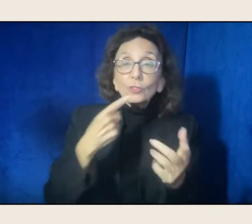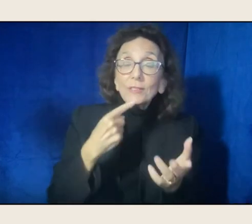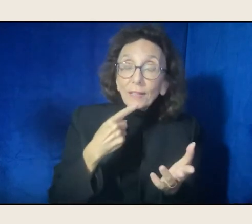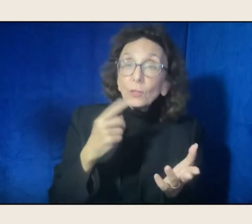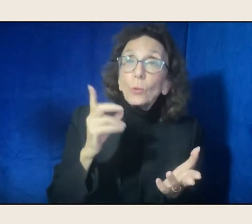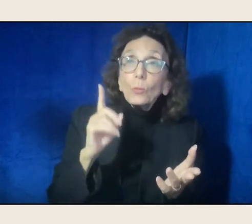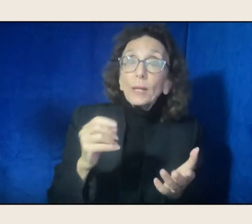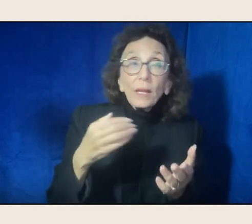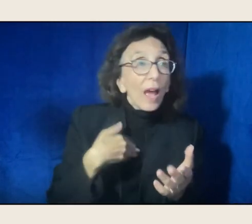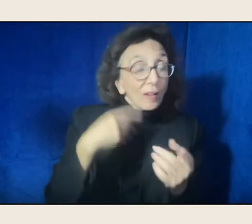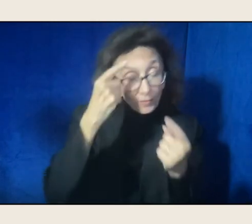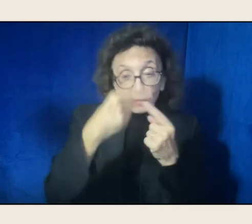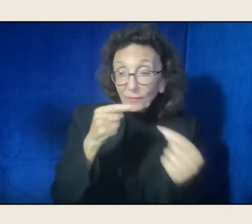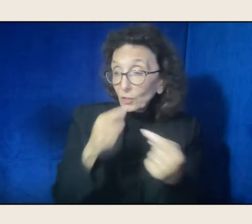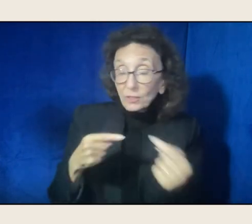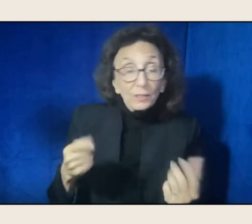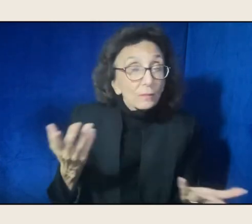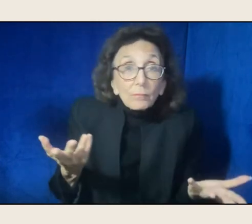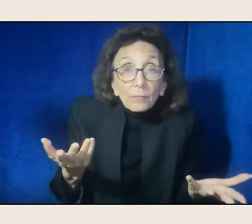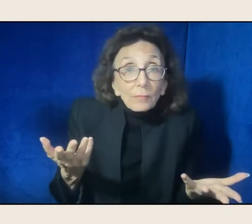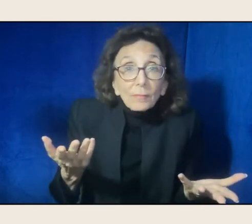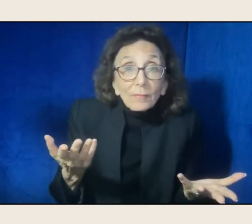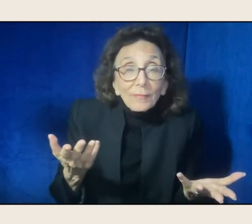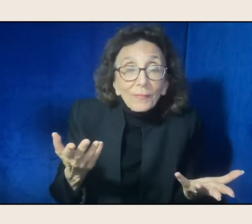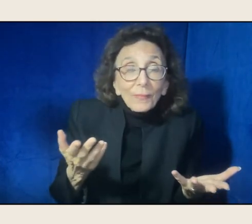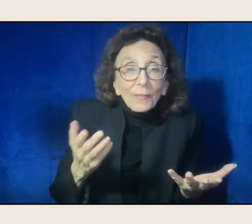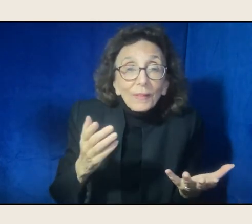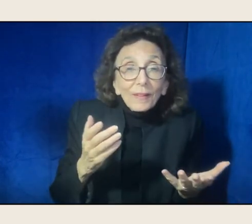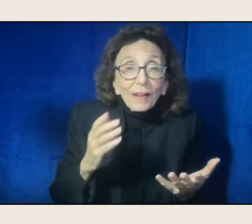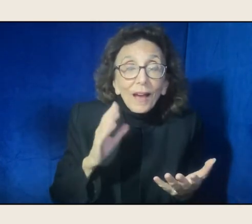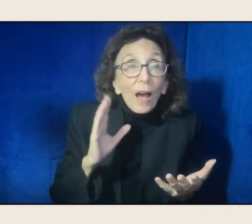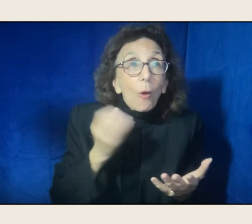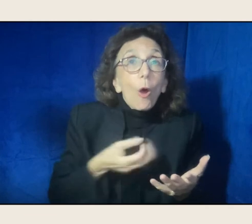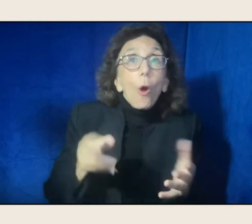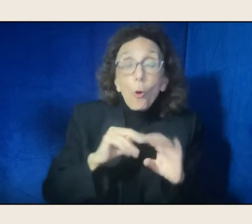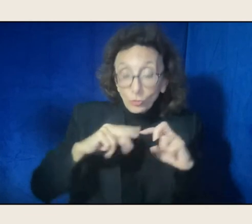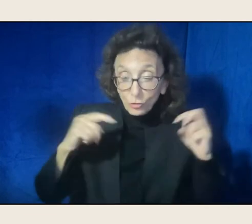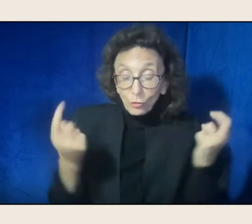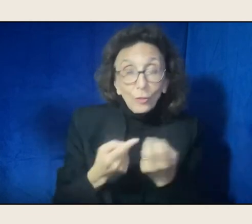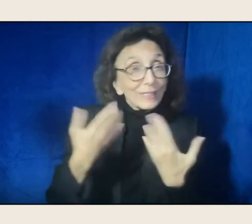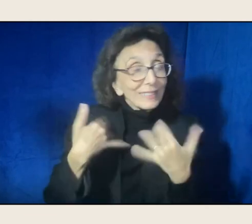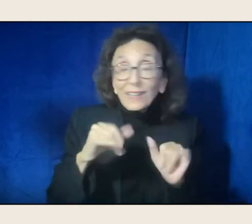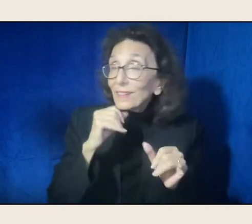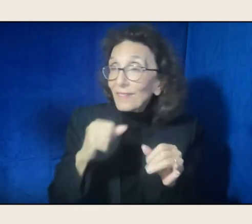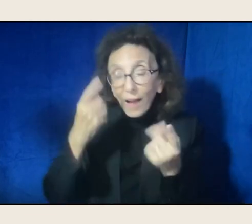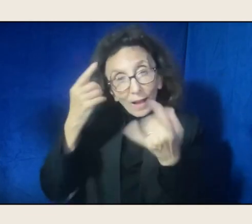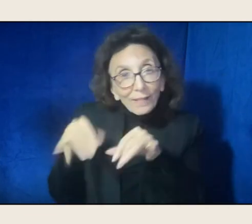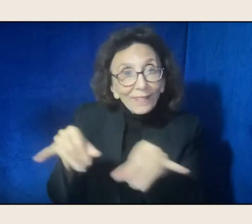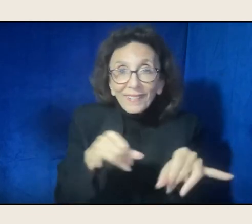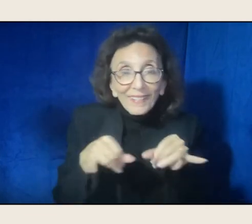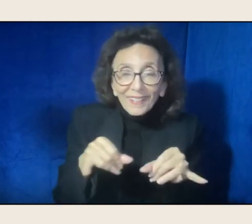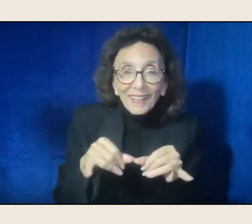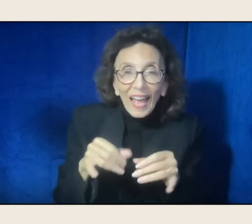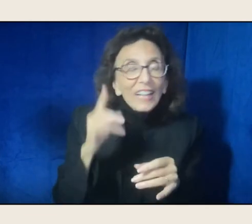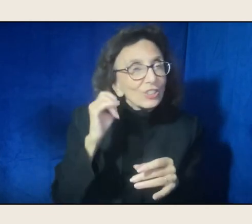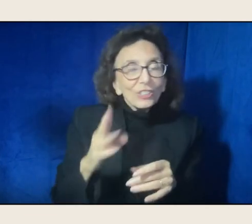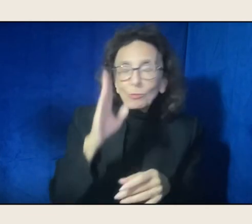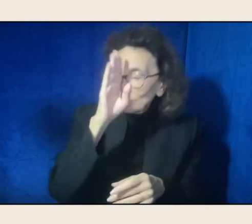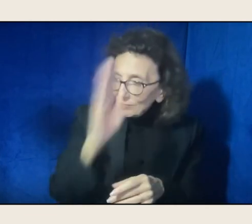We have differences in our own circles. In our own circles. And she flat out addressed that, and I can't recall the exact words.